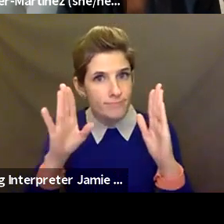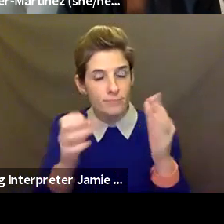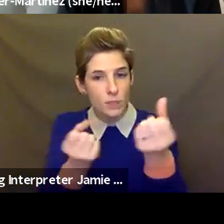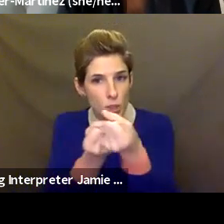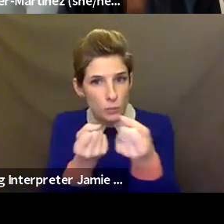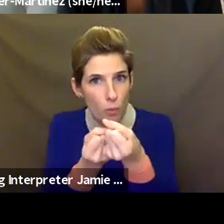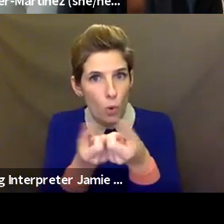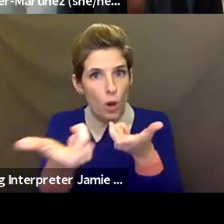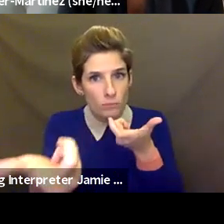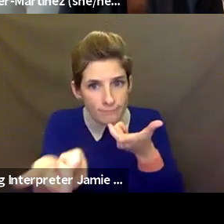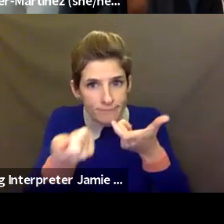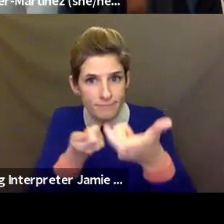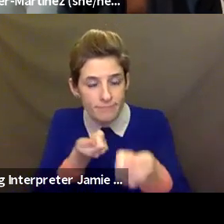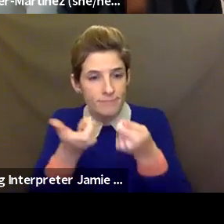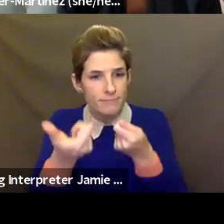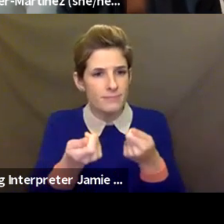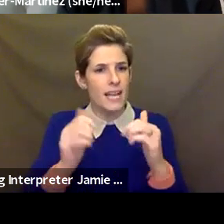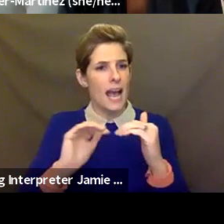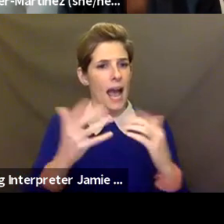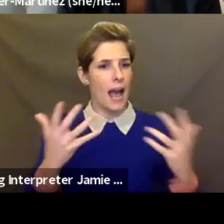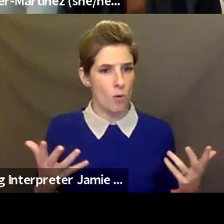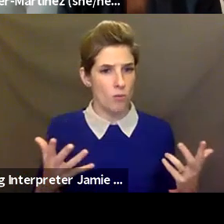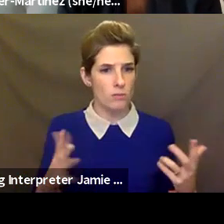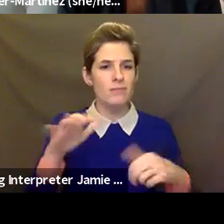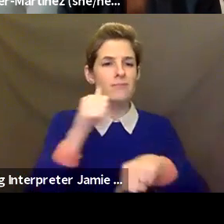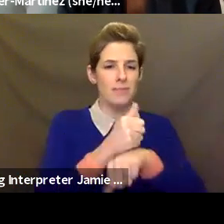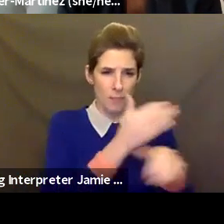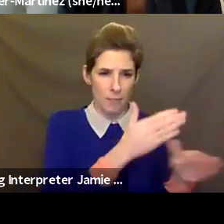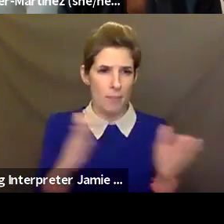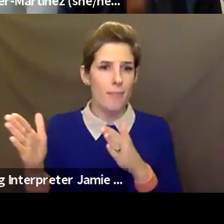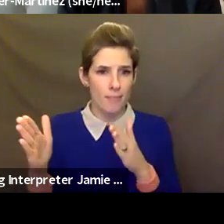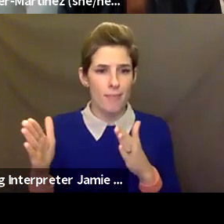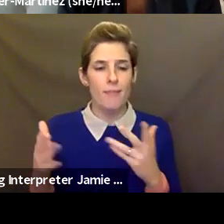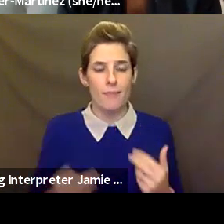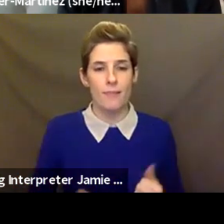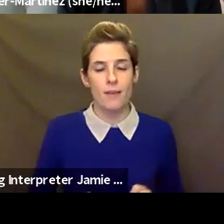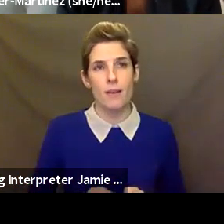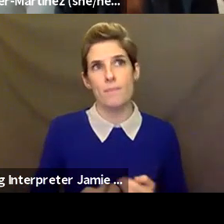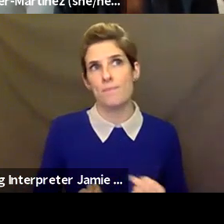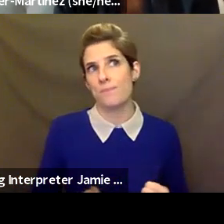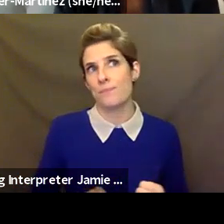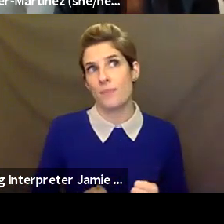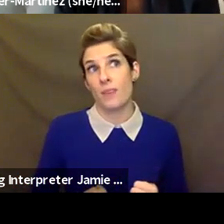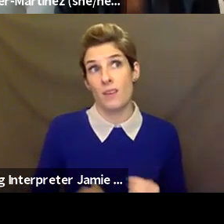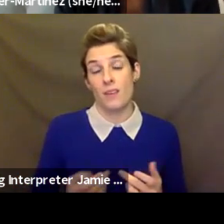to them. So putting a plan in place, probably beforehand, so